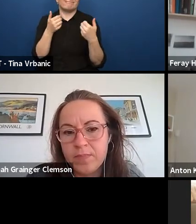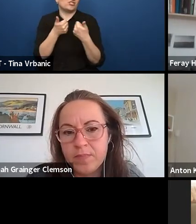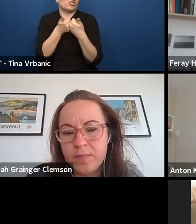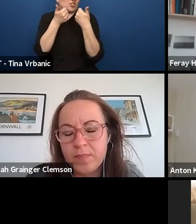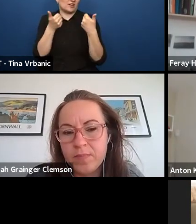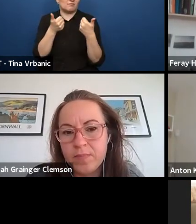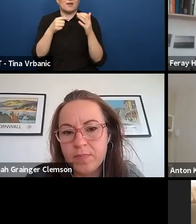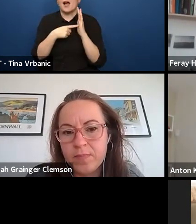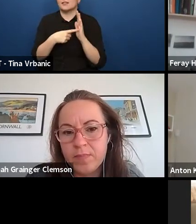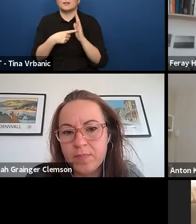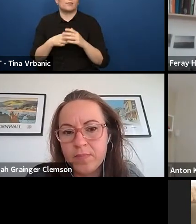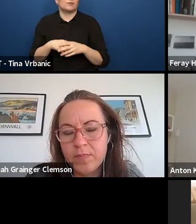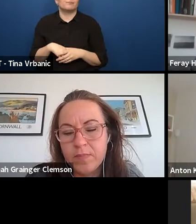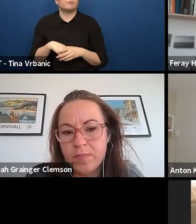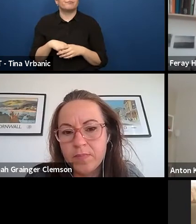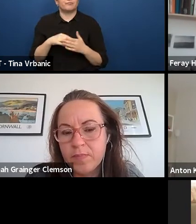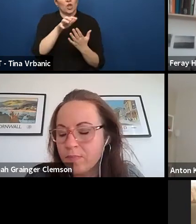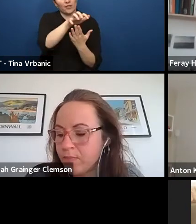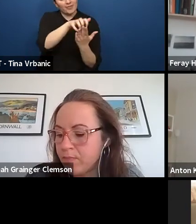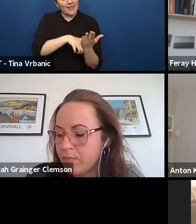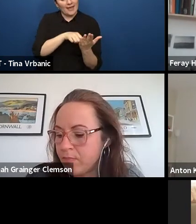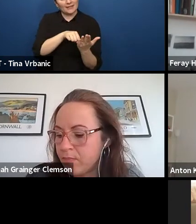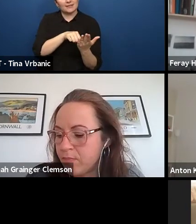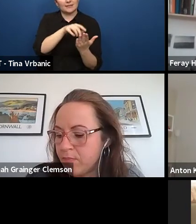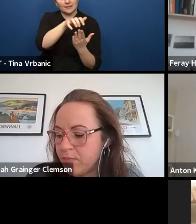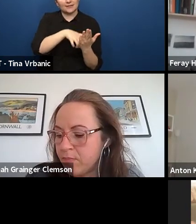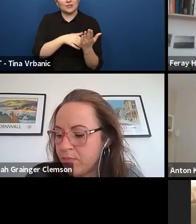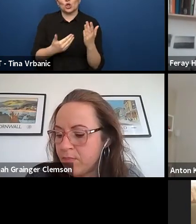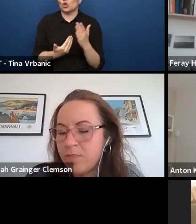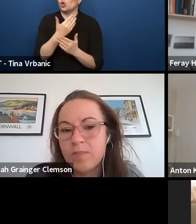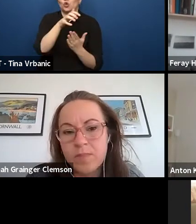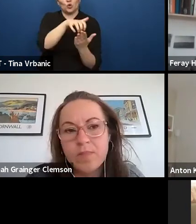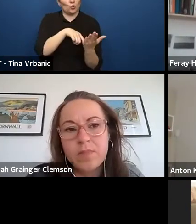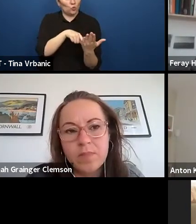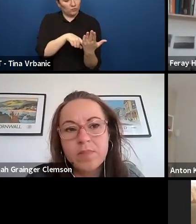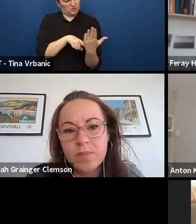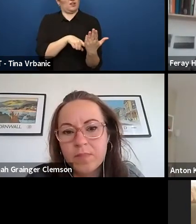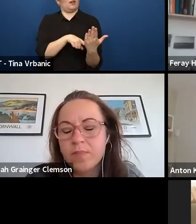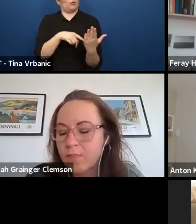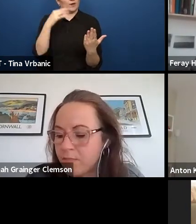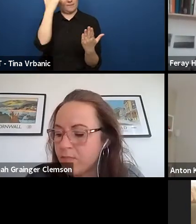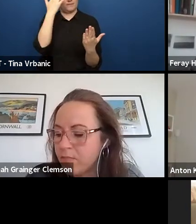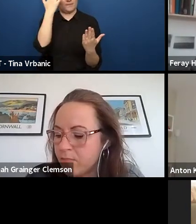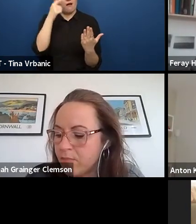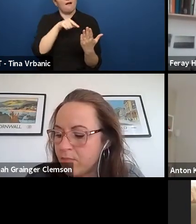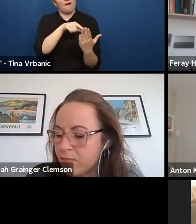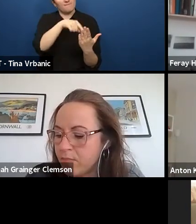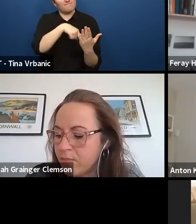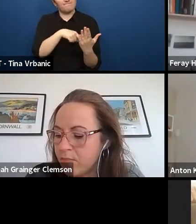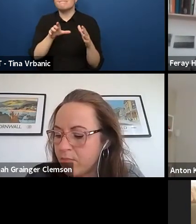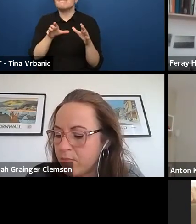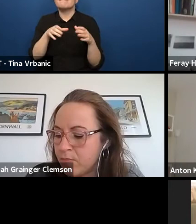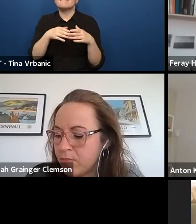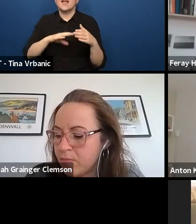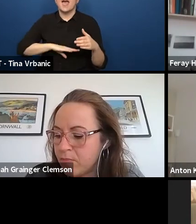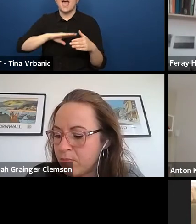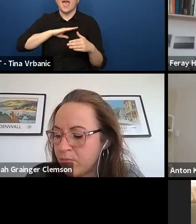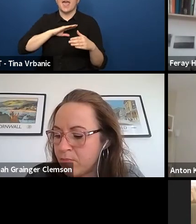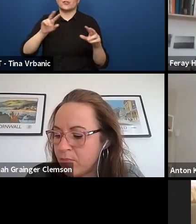we always have to decide for which age group, what is the minimum age? And I find it very hard to,